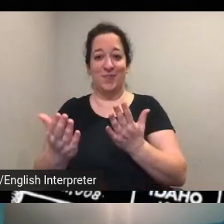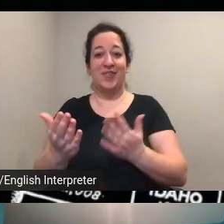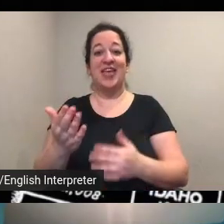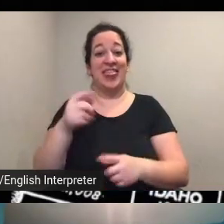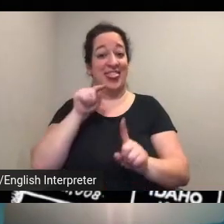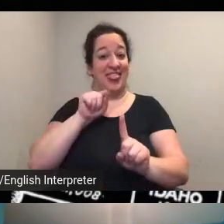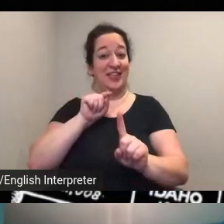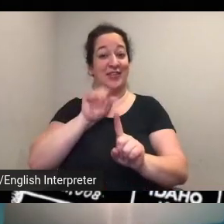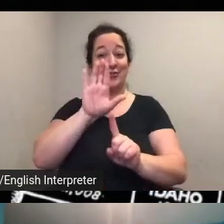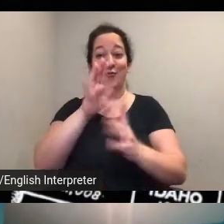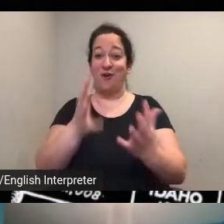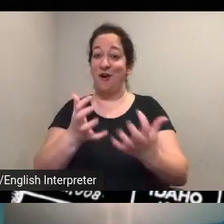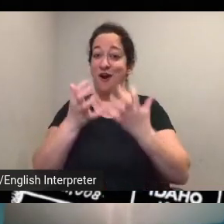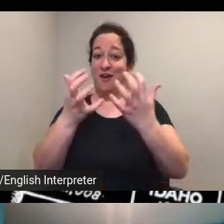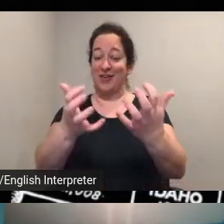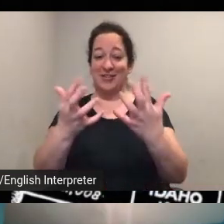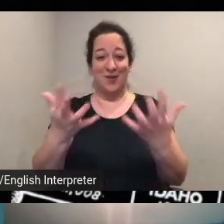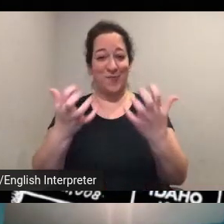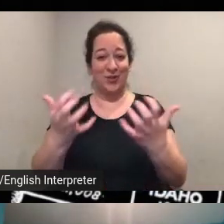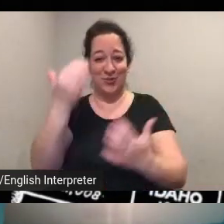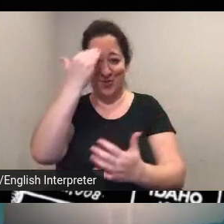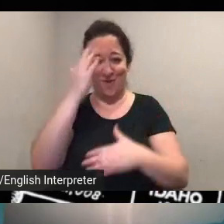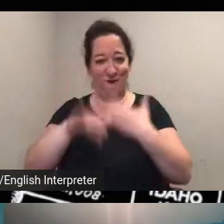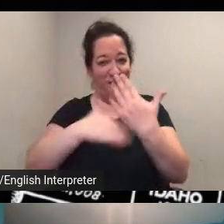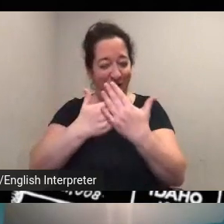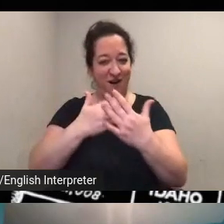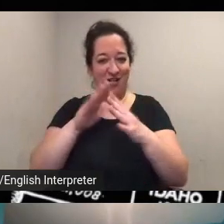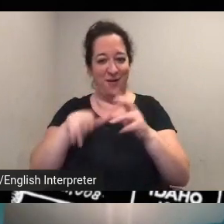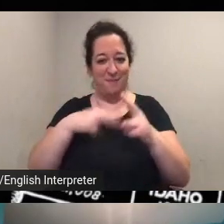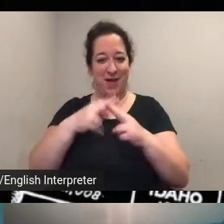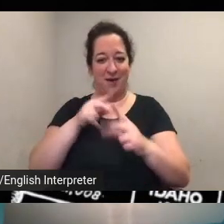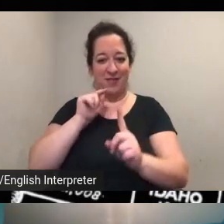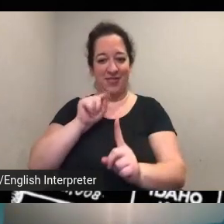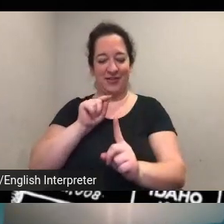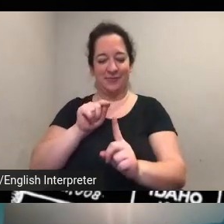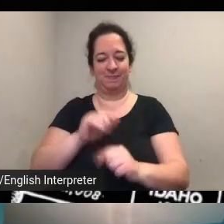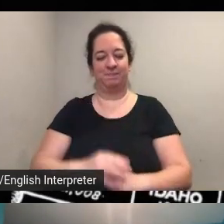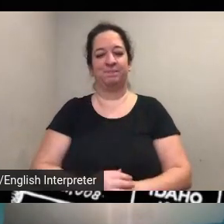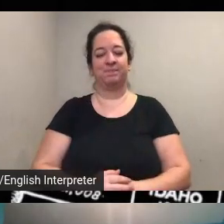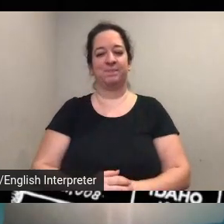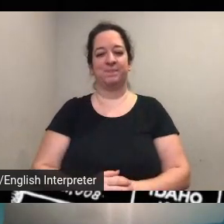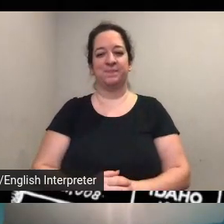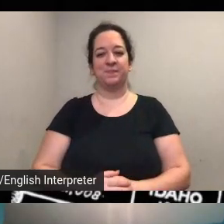all about it so we also uh have a question